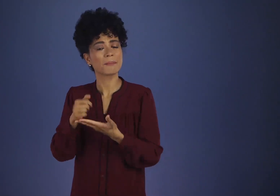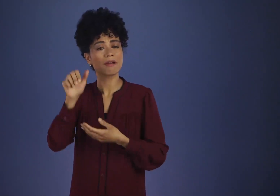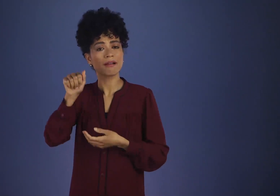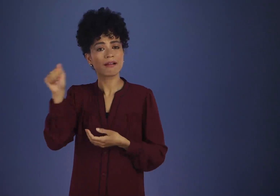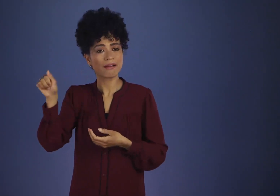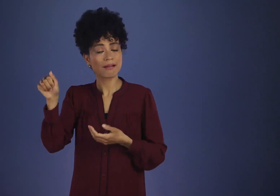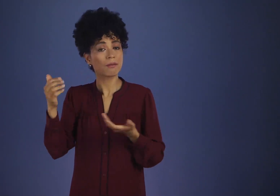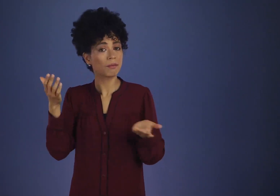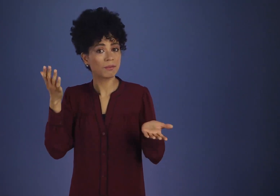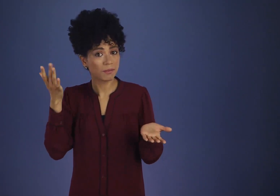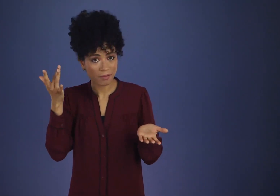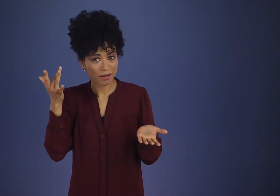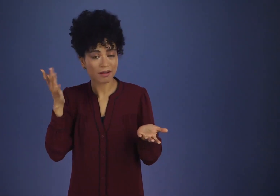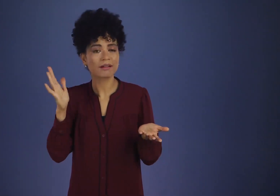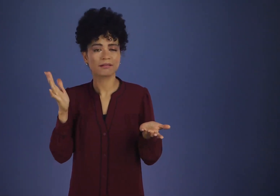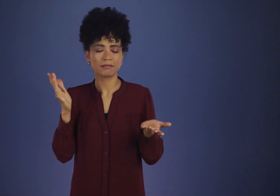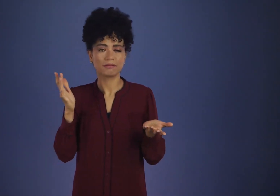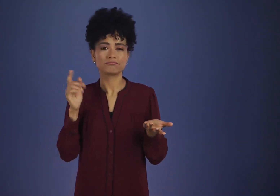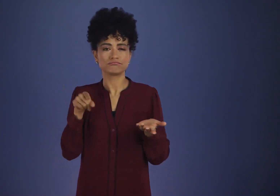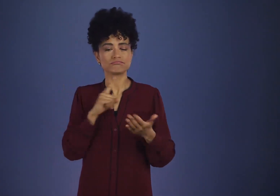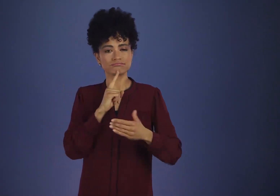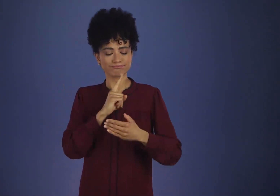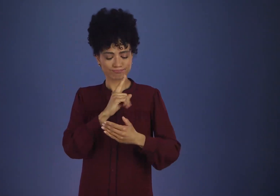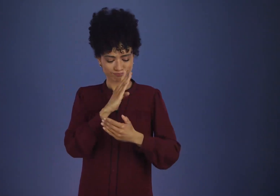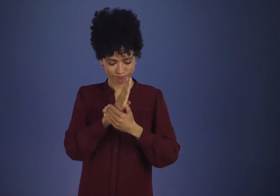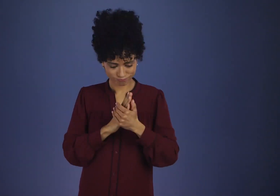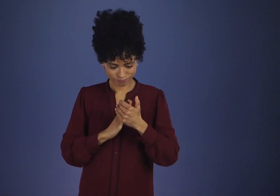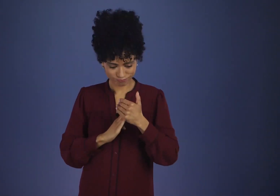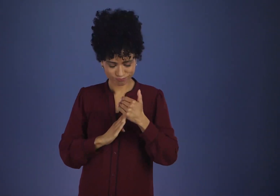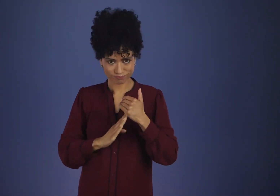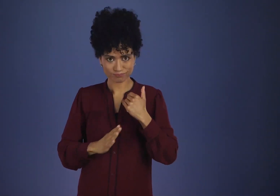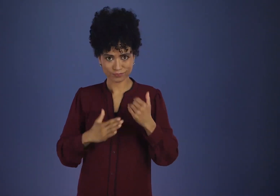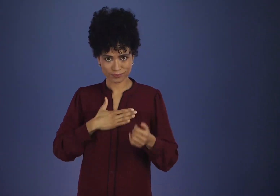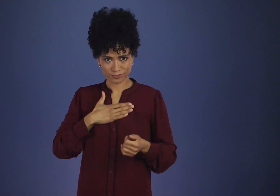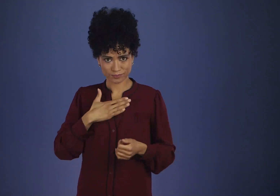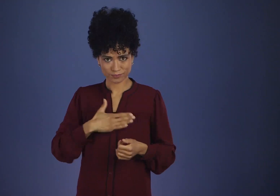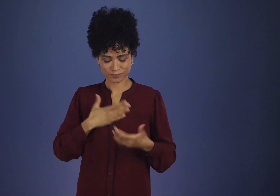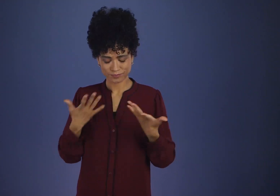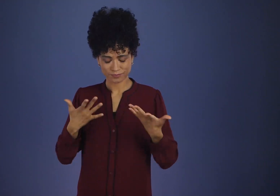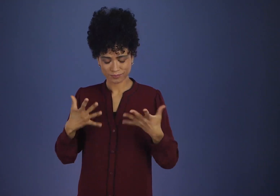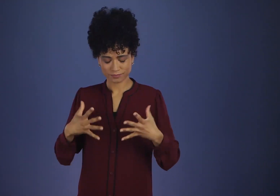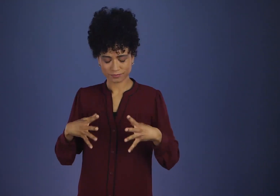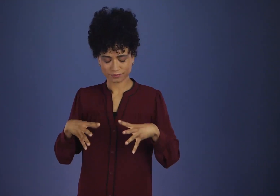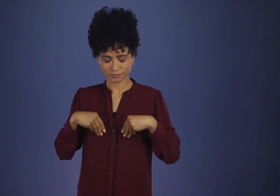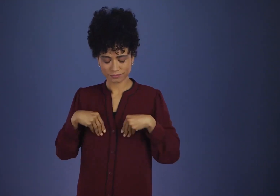Moreover, it had performed a great service for Alcoholics Anonymous, because it had been humbly willing